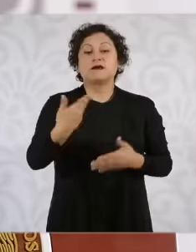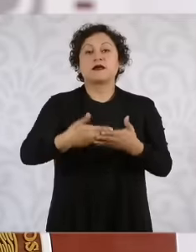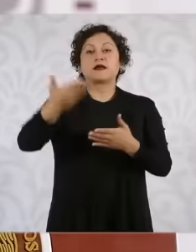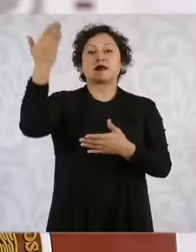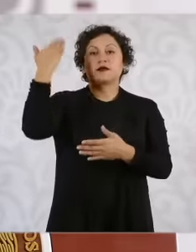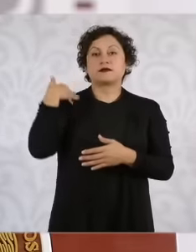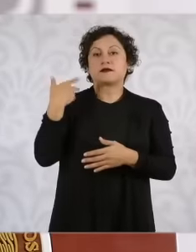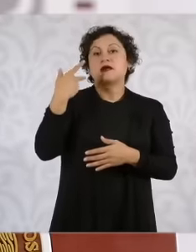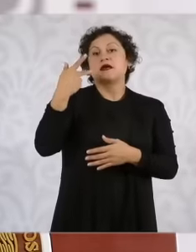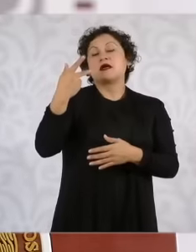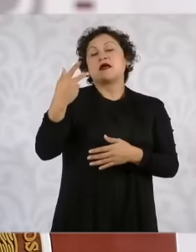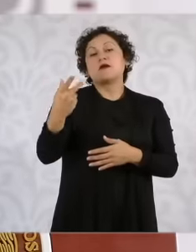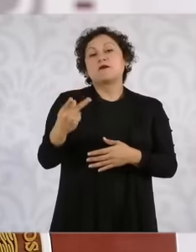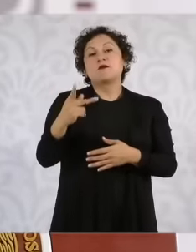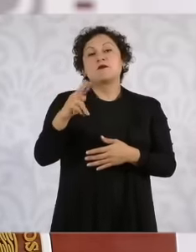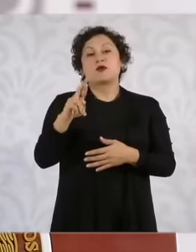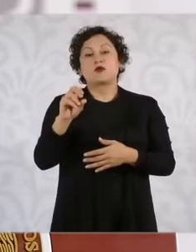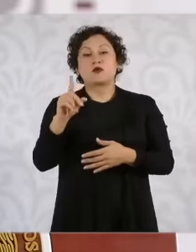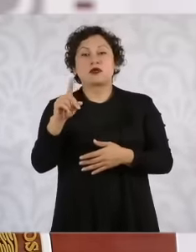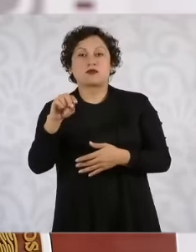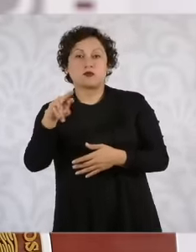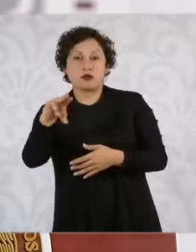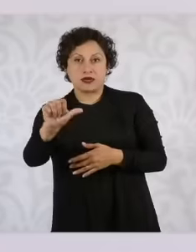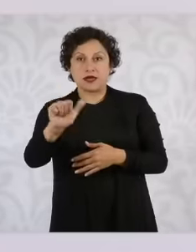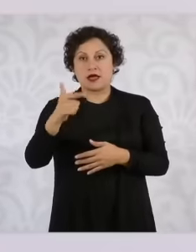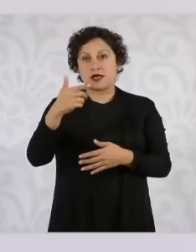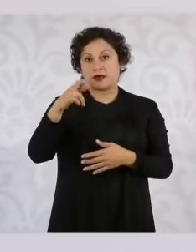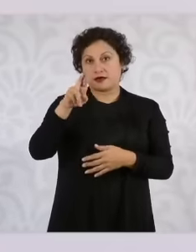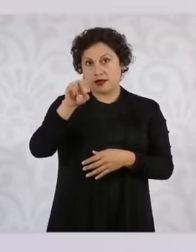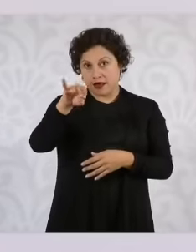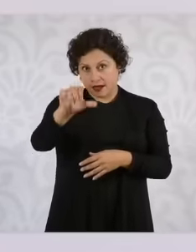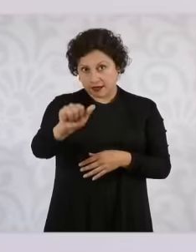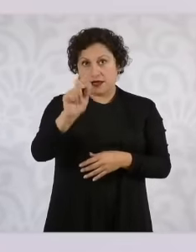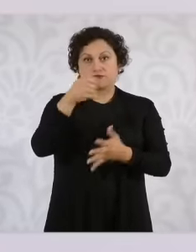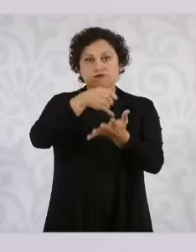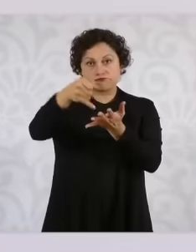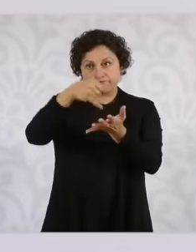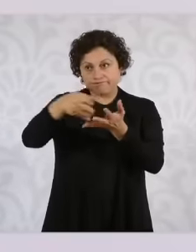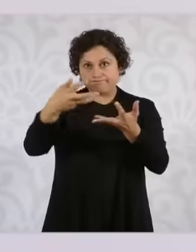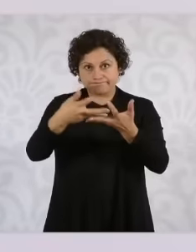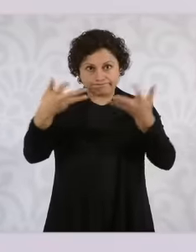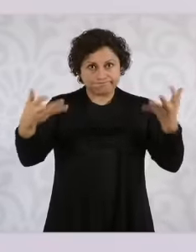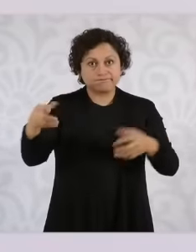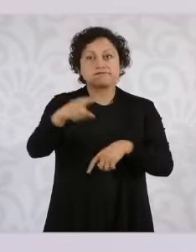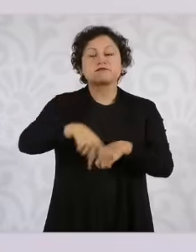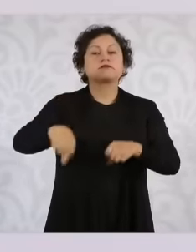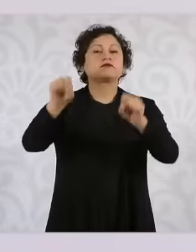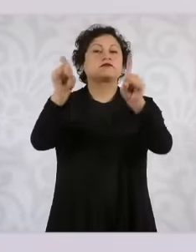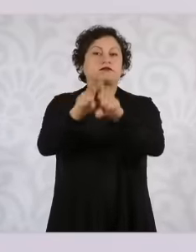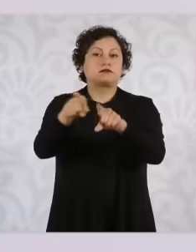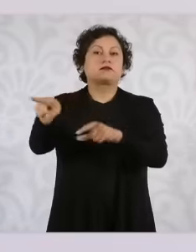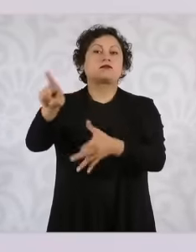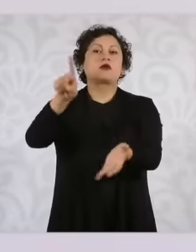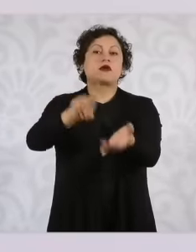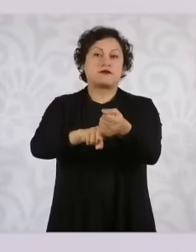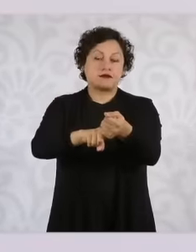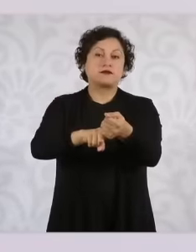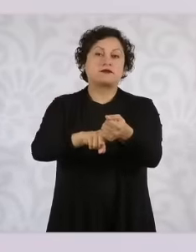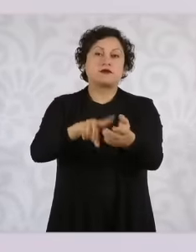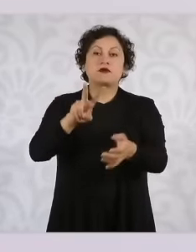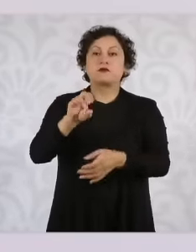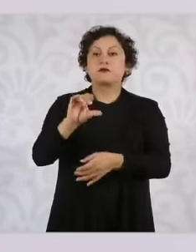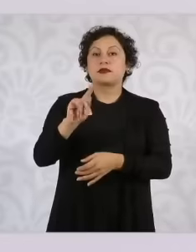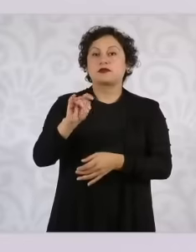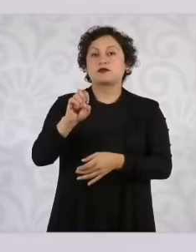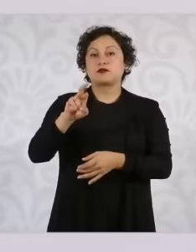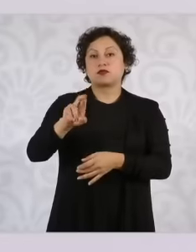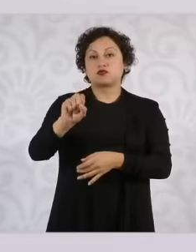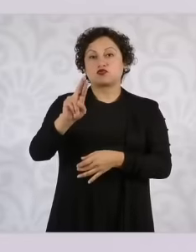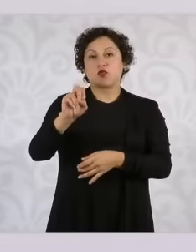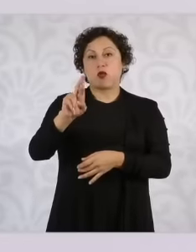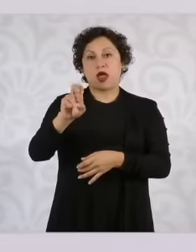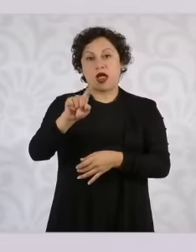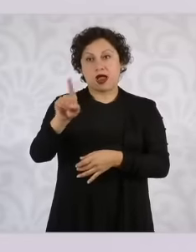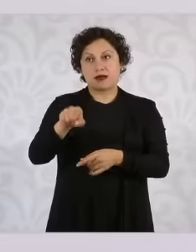agrarian courts we have a Víctor Suárez left as Agrarian Attorney who was in sader